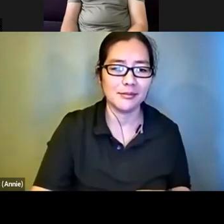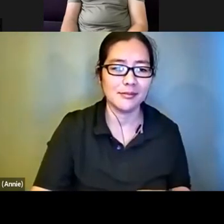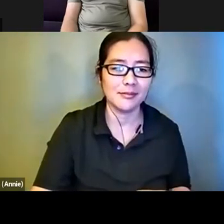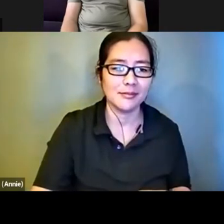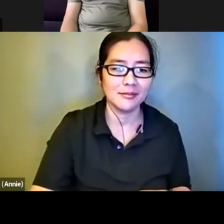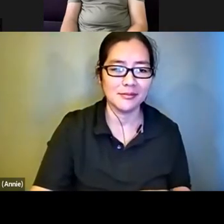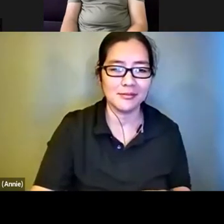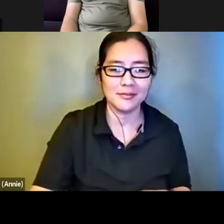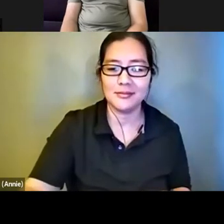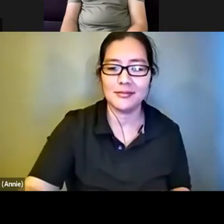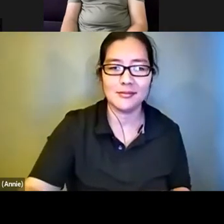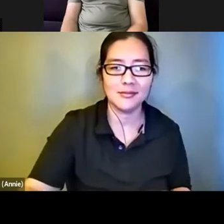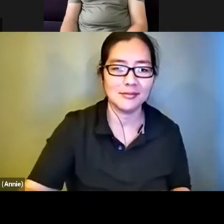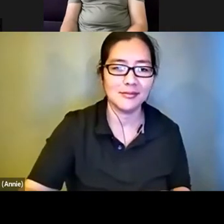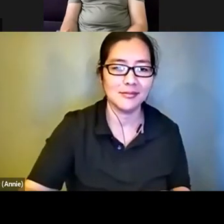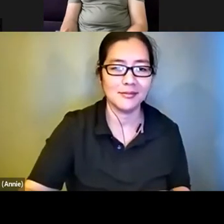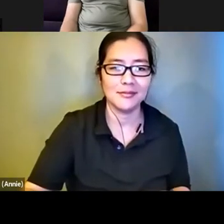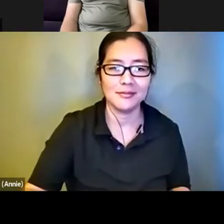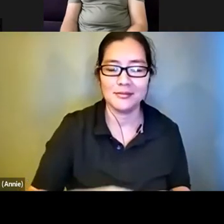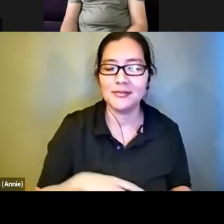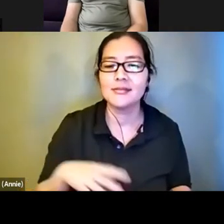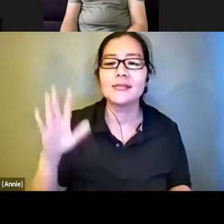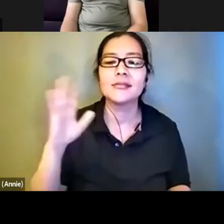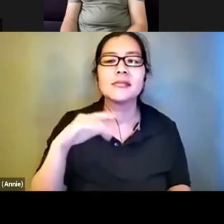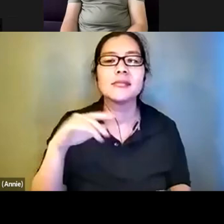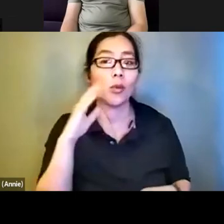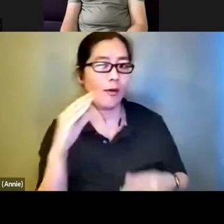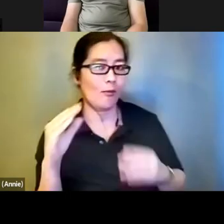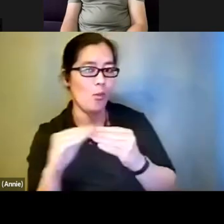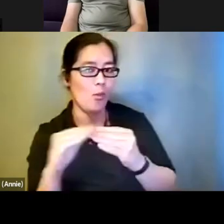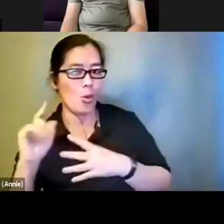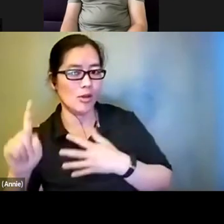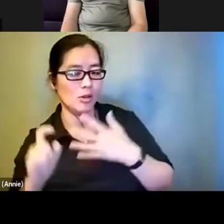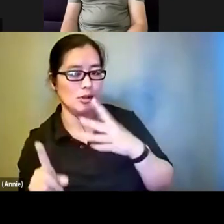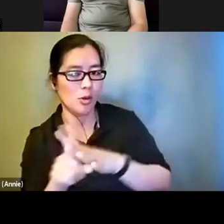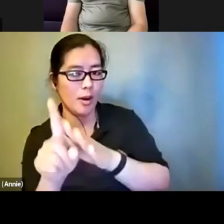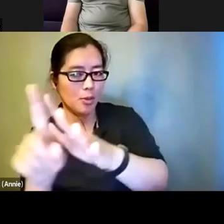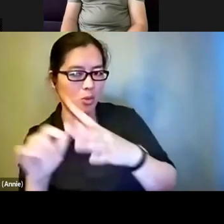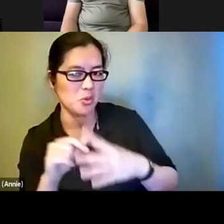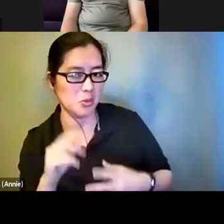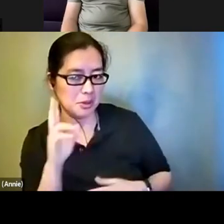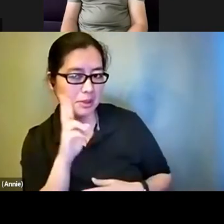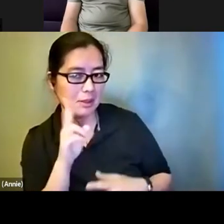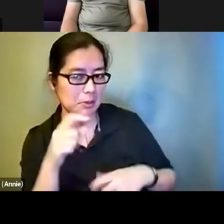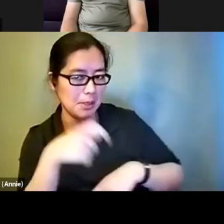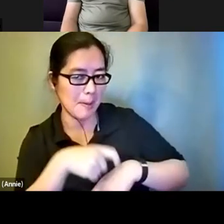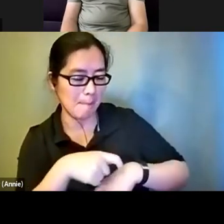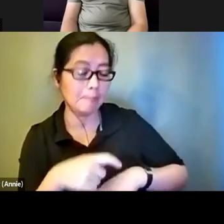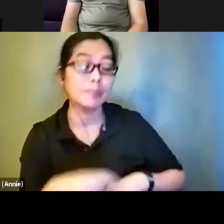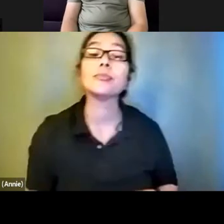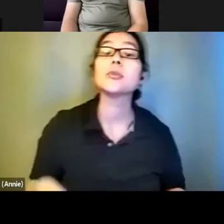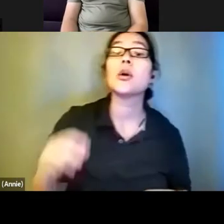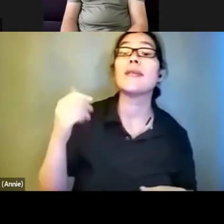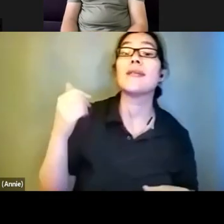We'll see how many we can get to. If each individual's experience with blindness or low vision is